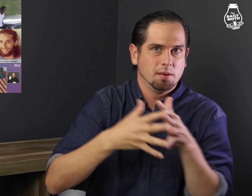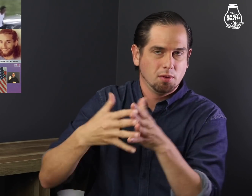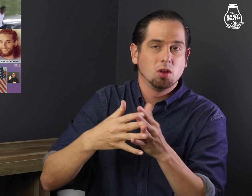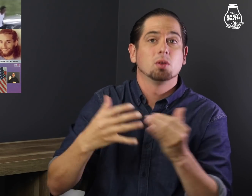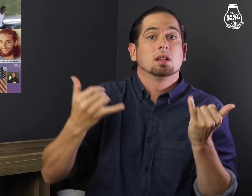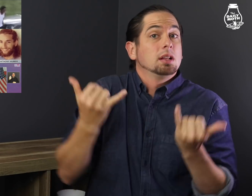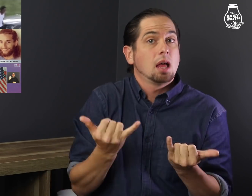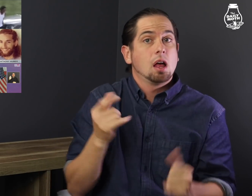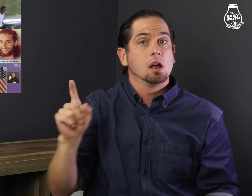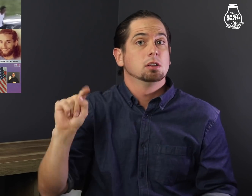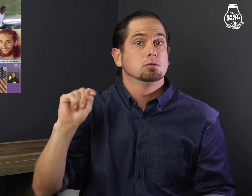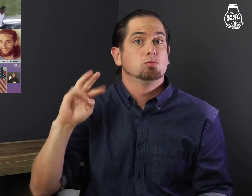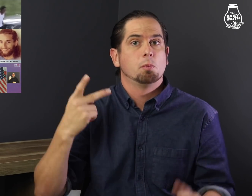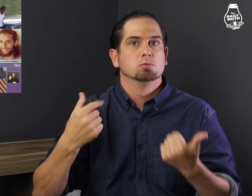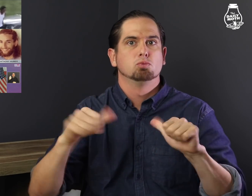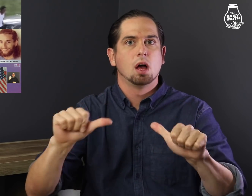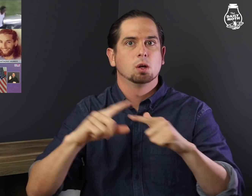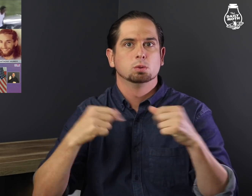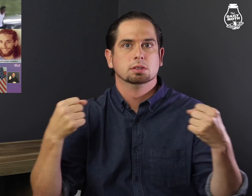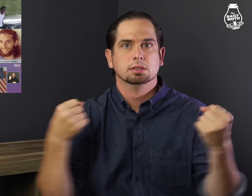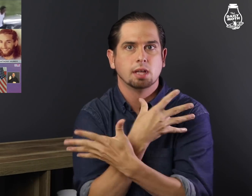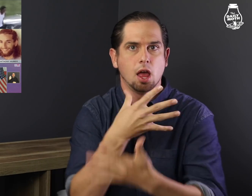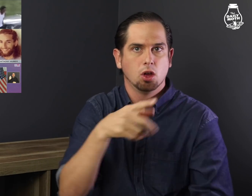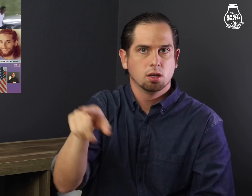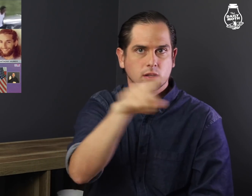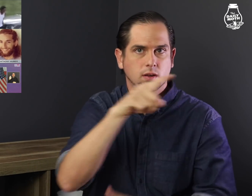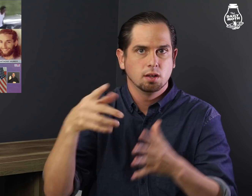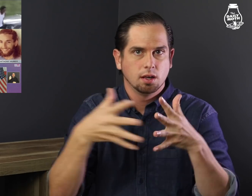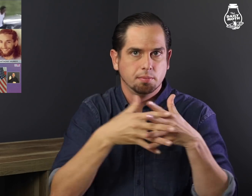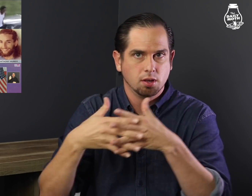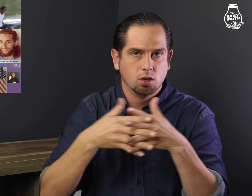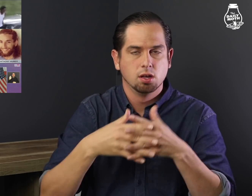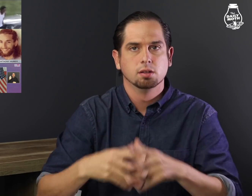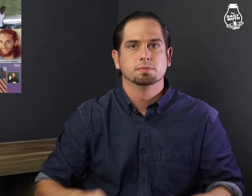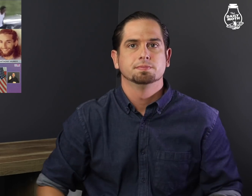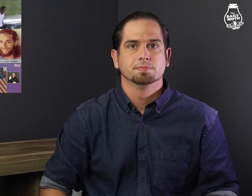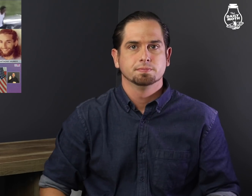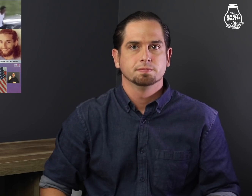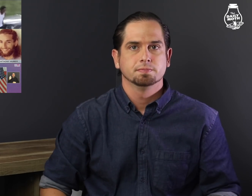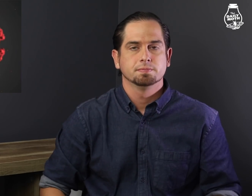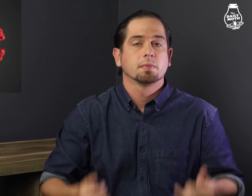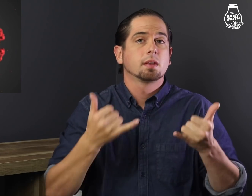America and he is now trying to scare America.